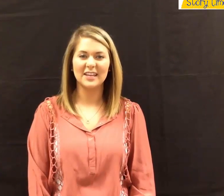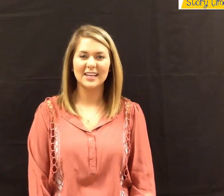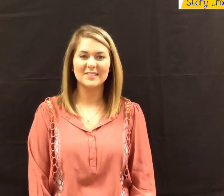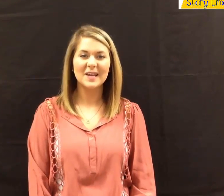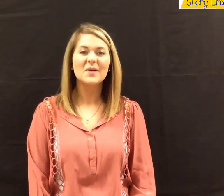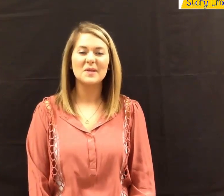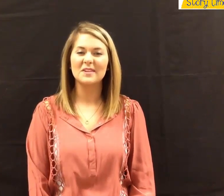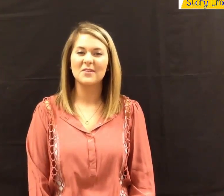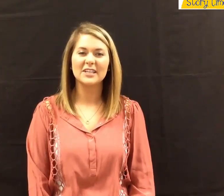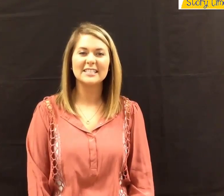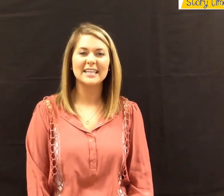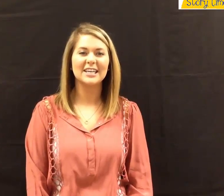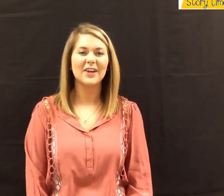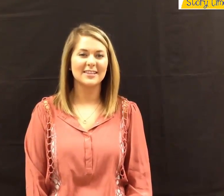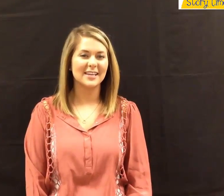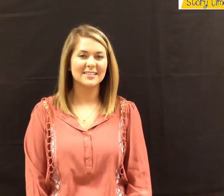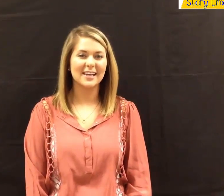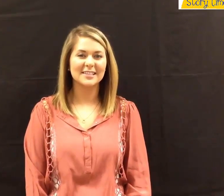We look forward to seeing you at the next Signing Story Time!